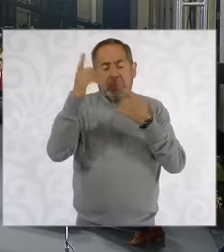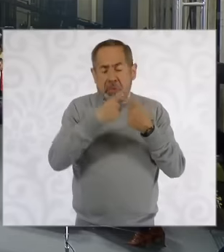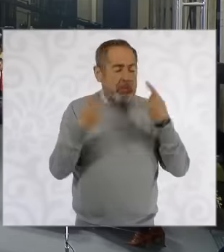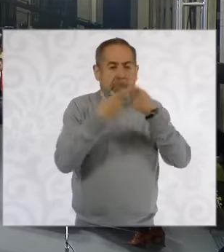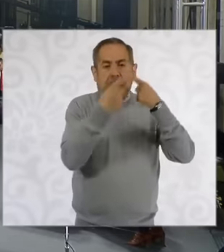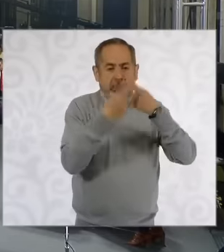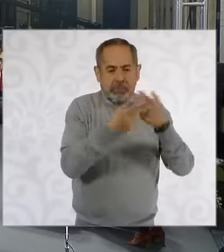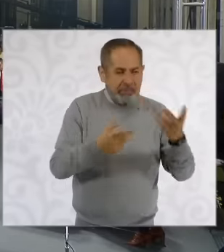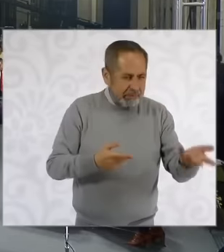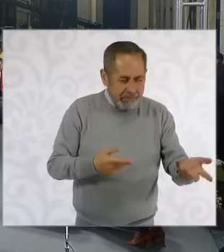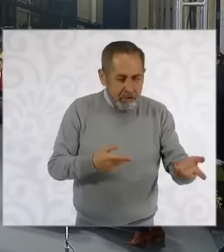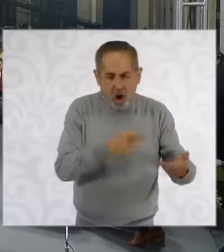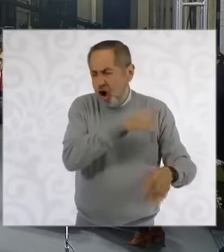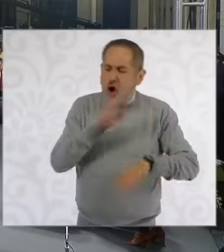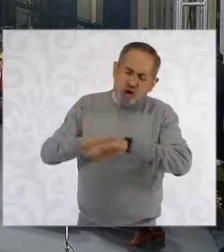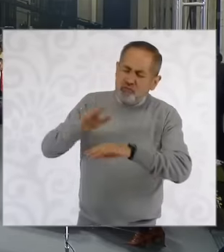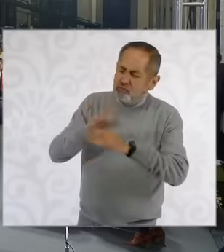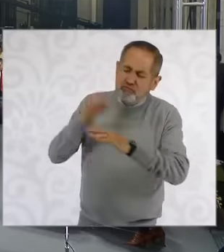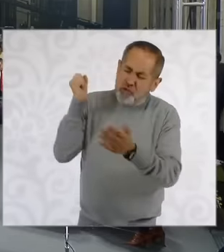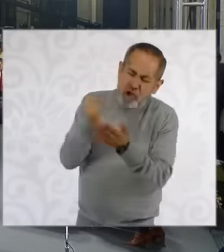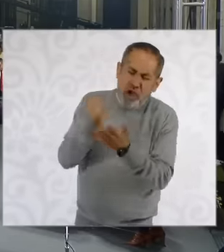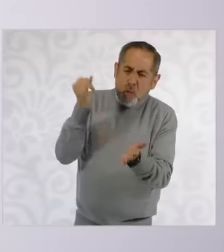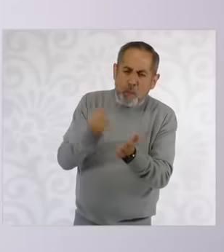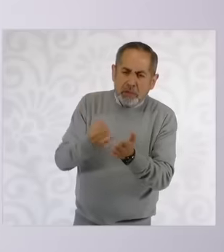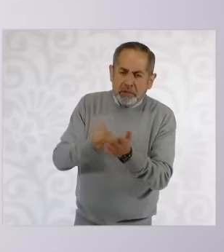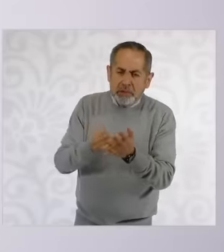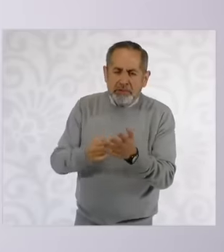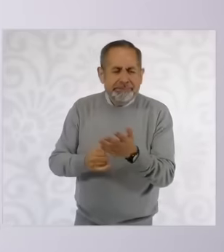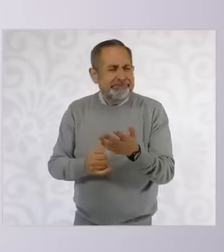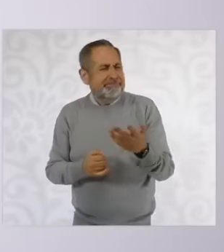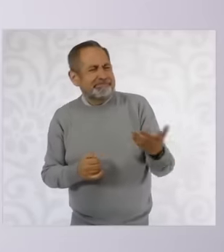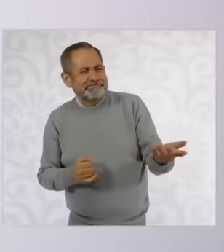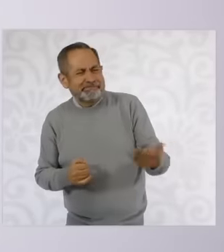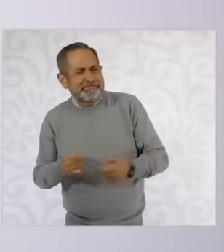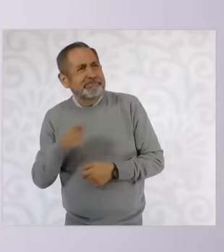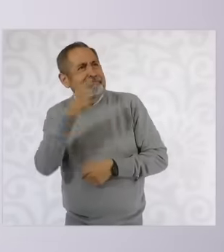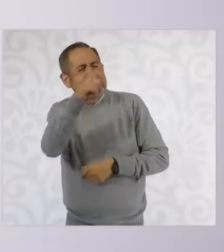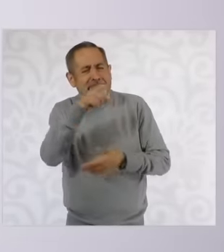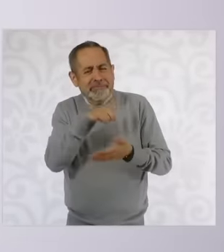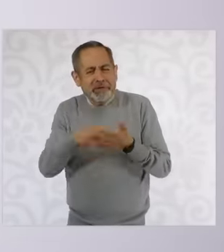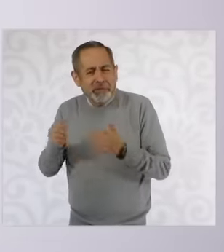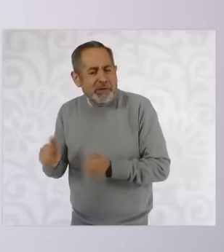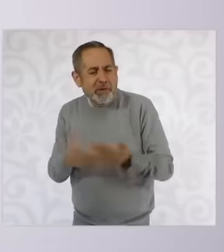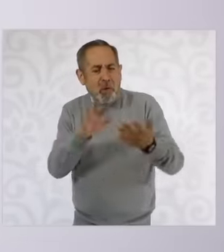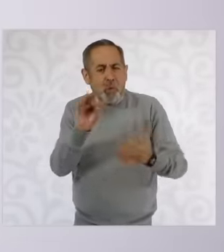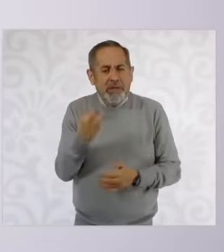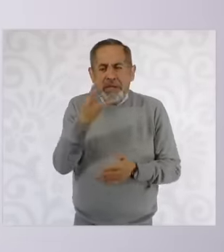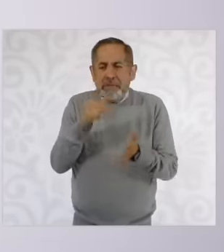The Mexican industry has sold more than 4.3 billion dollars from April to date, being